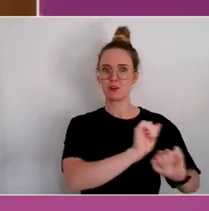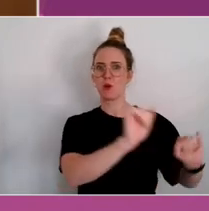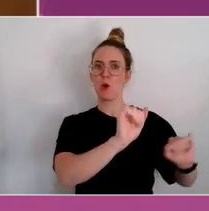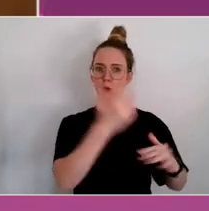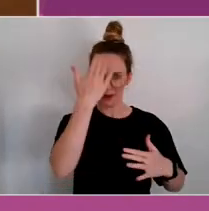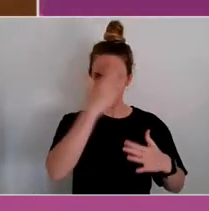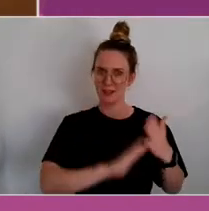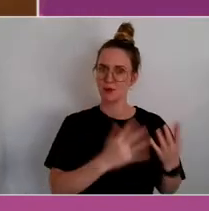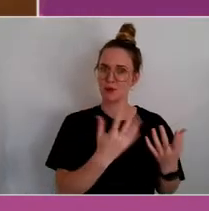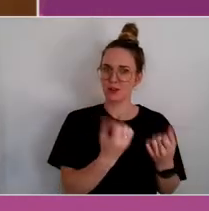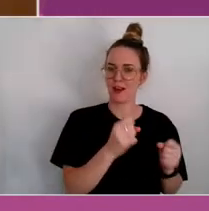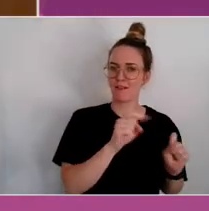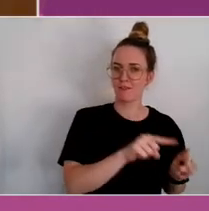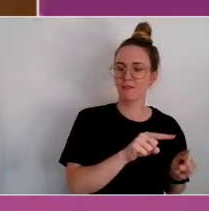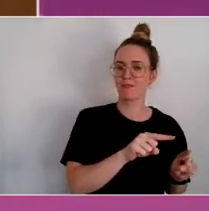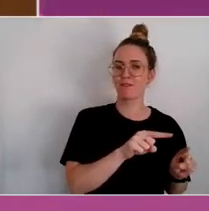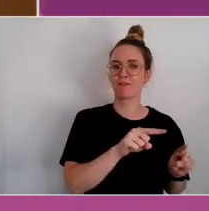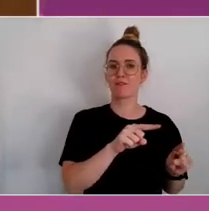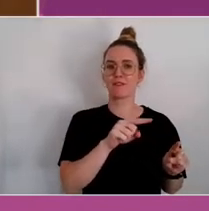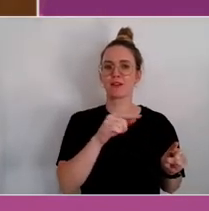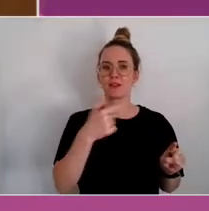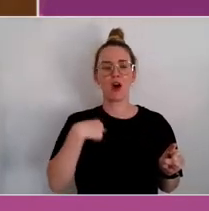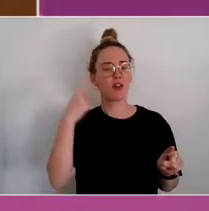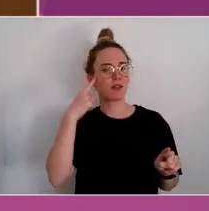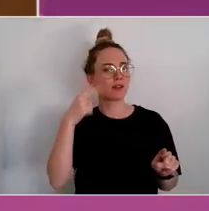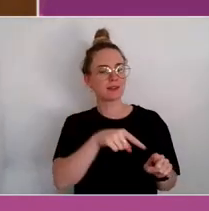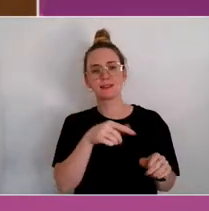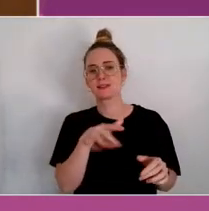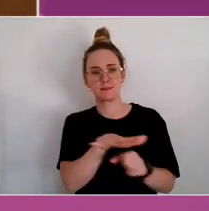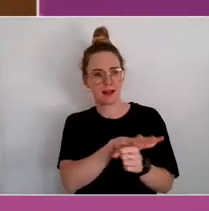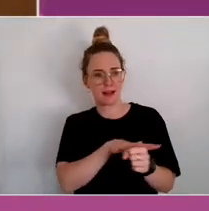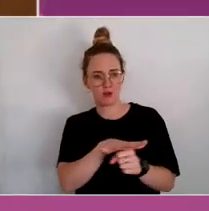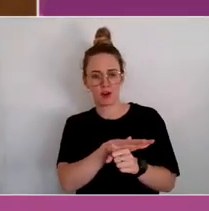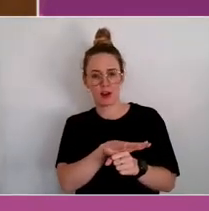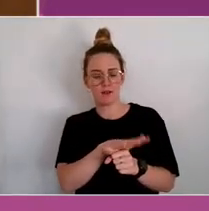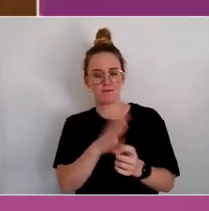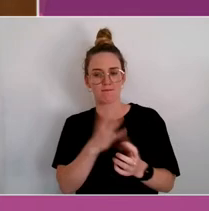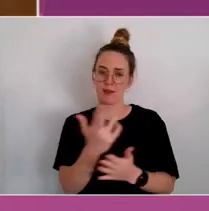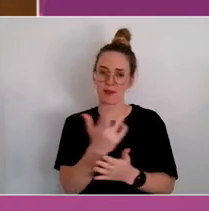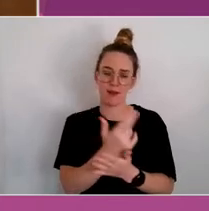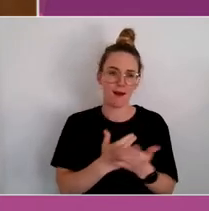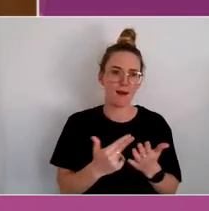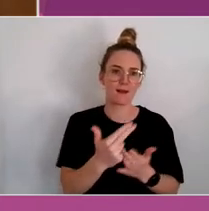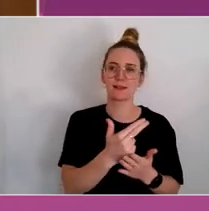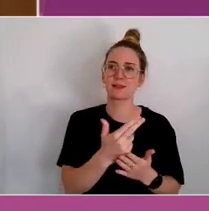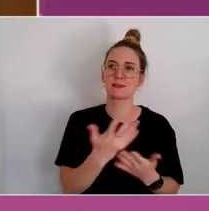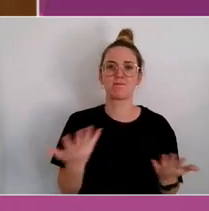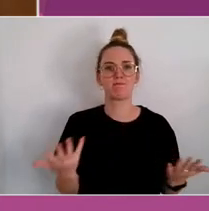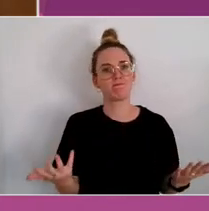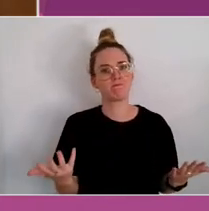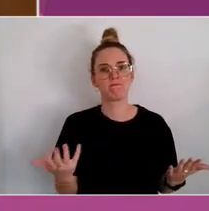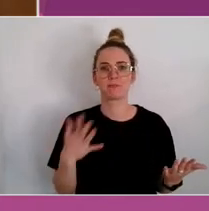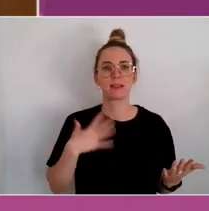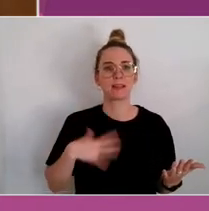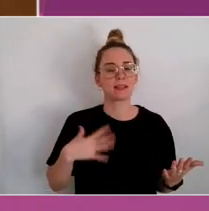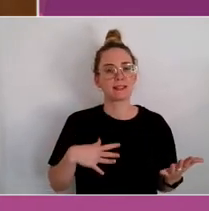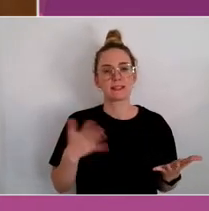I think this area of arts applications needs, you know, considerable development and study